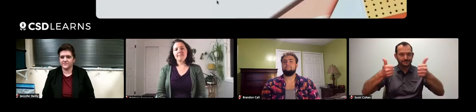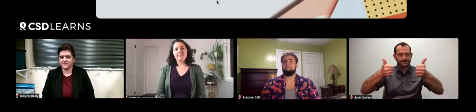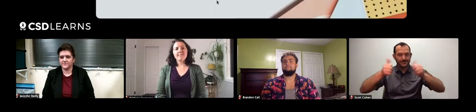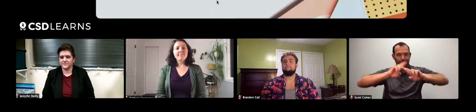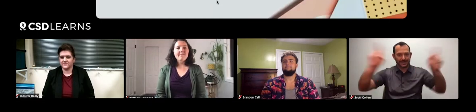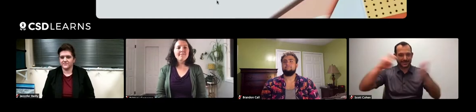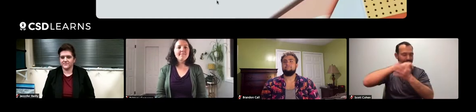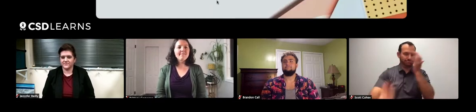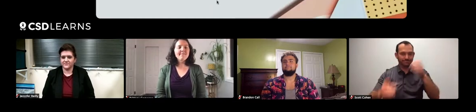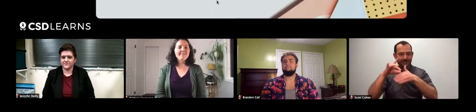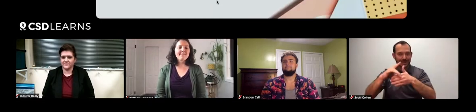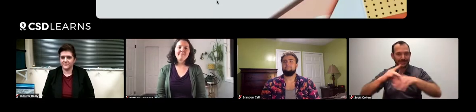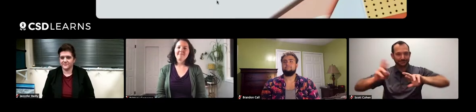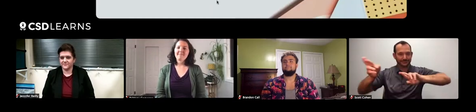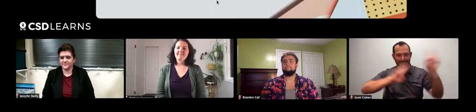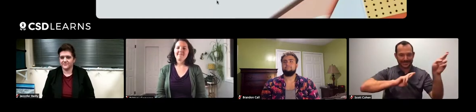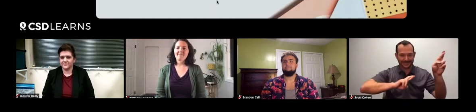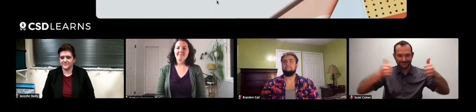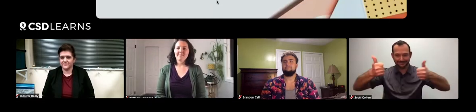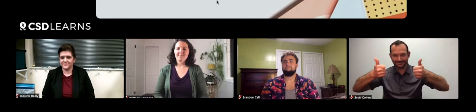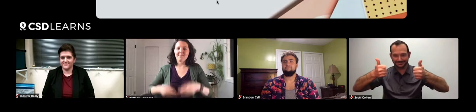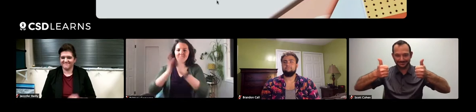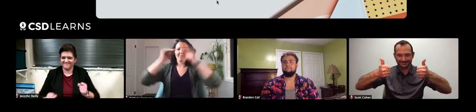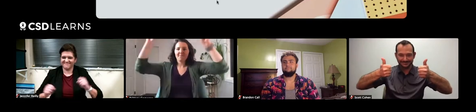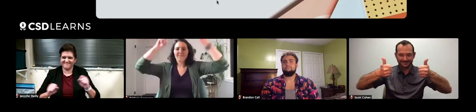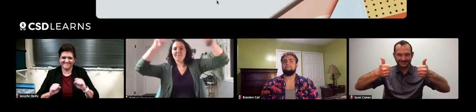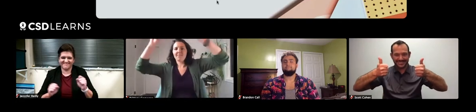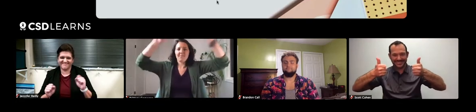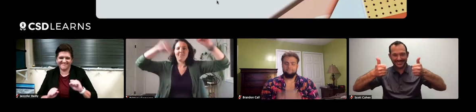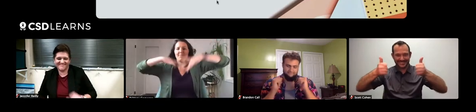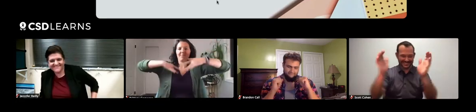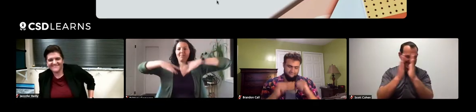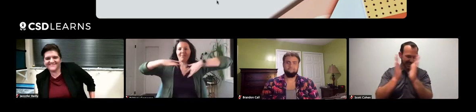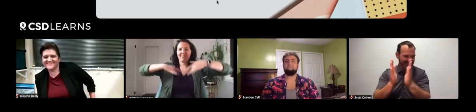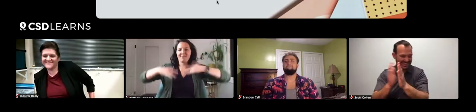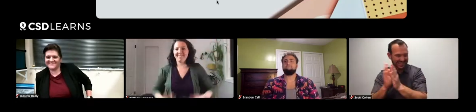Ready to dive into our content for tonight. We all ready, thumbs up? - All right. I'm excited.